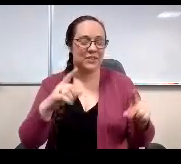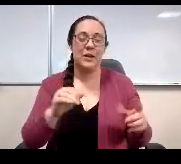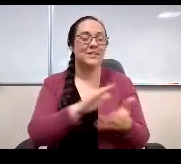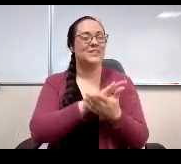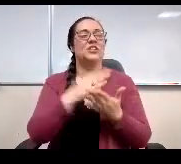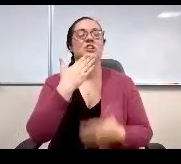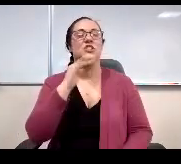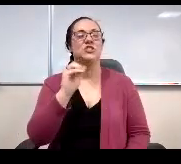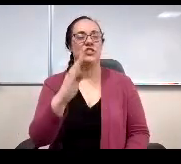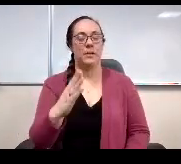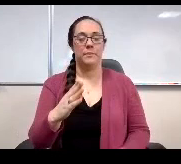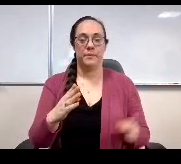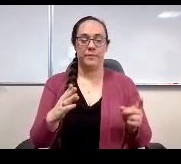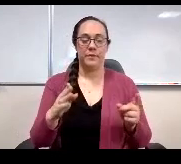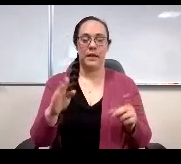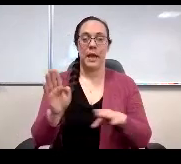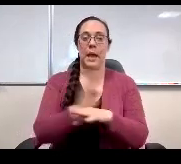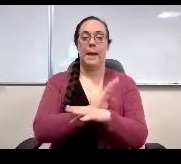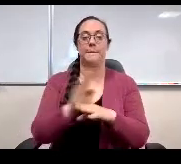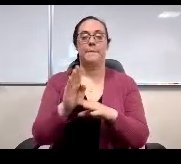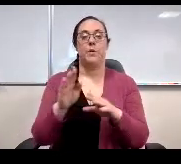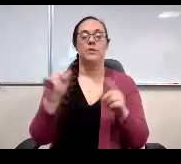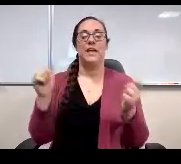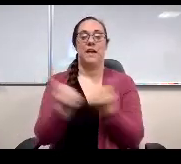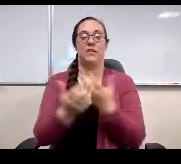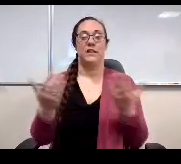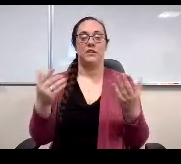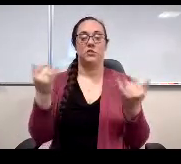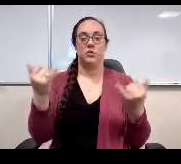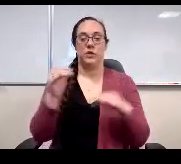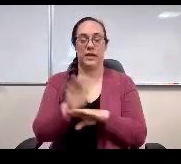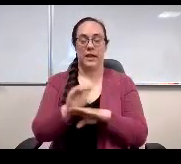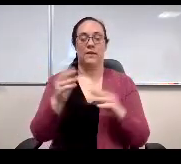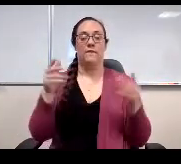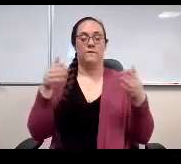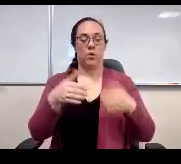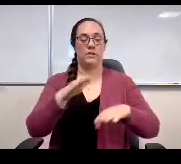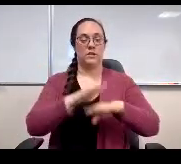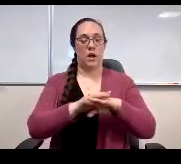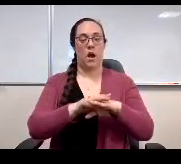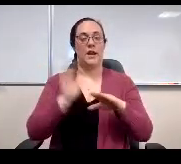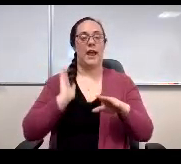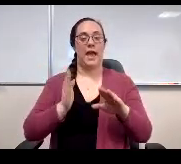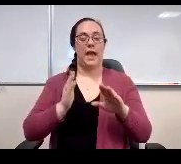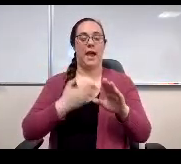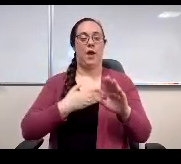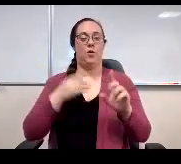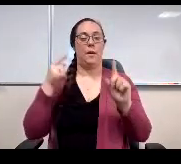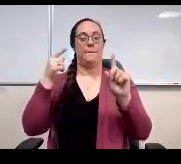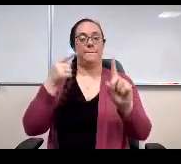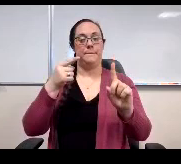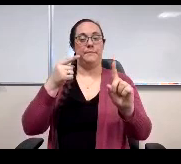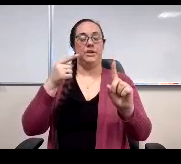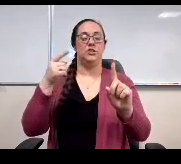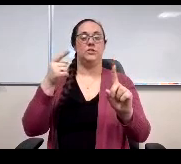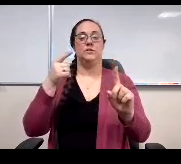Was there a business this evening focused on activities that promote and honor our mission statement, our belief statements and our global end statements.